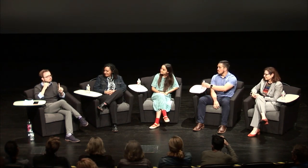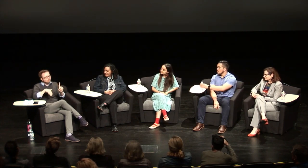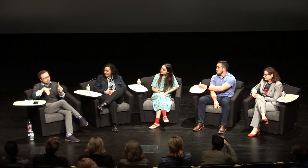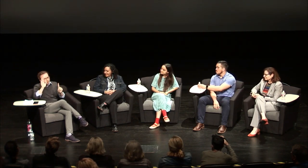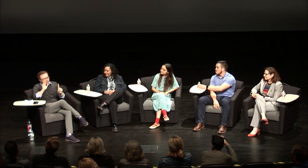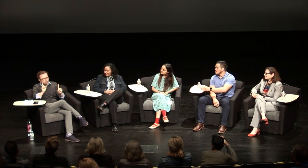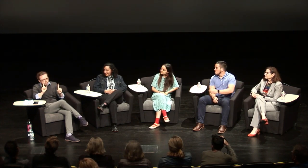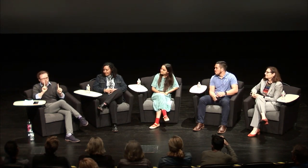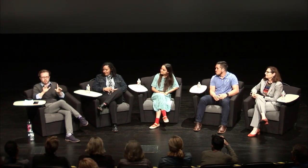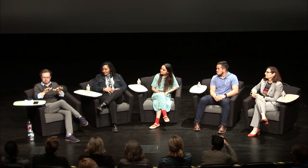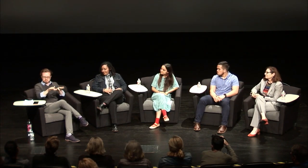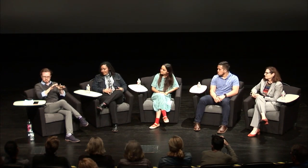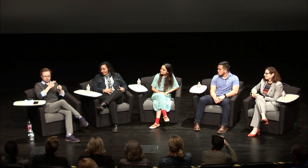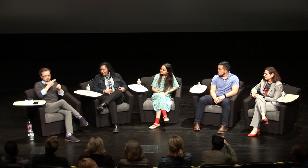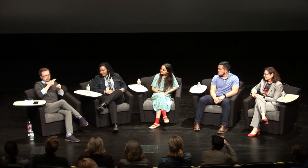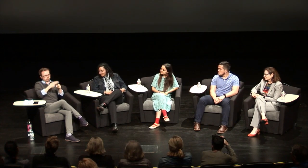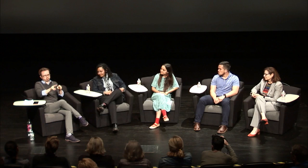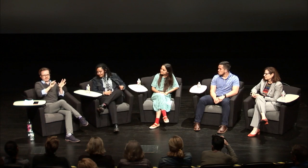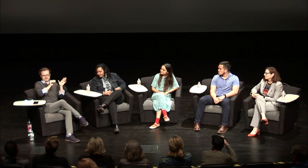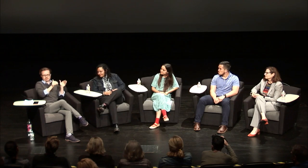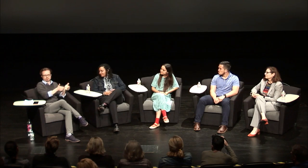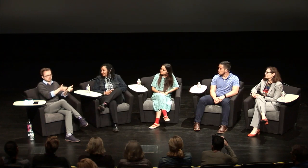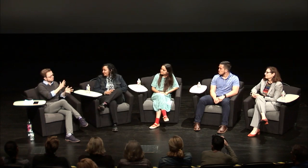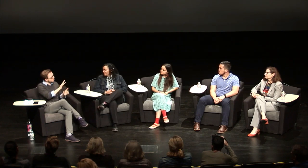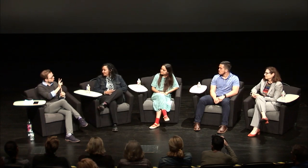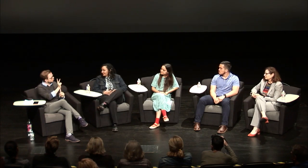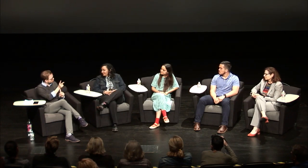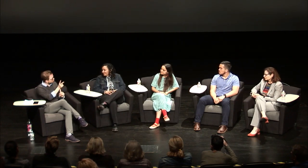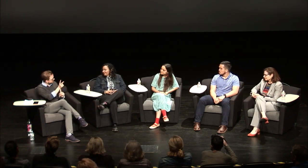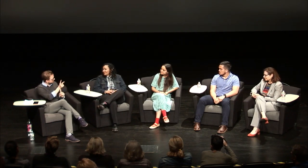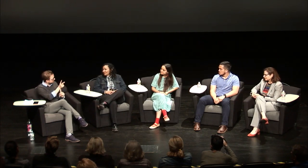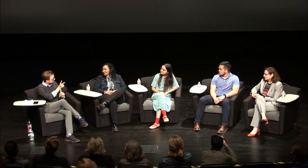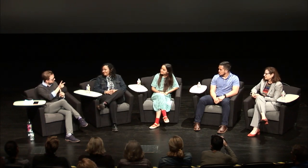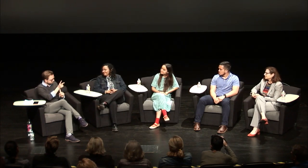and just kind of some kind of basic background, maybe a two minute